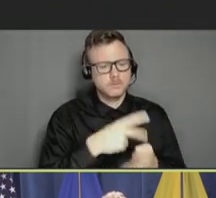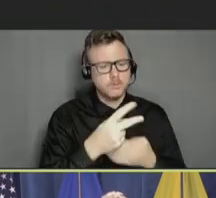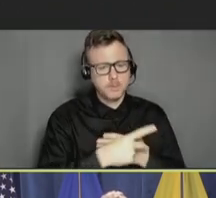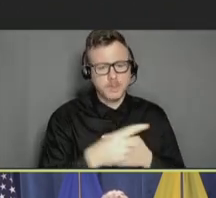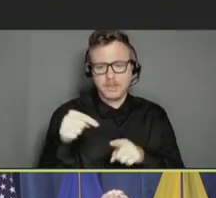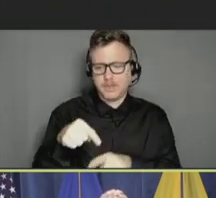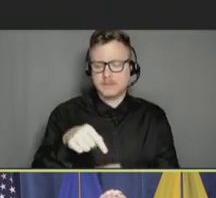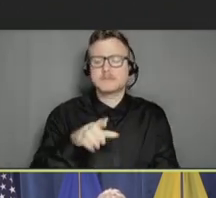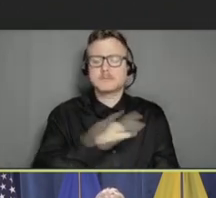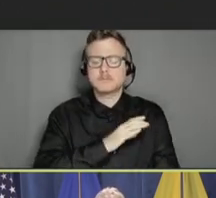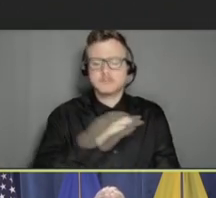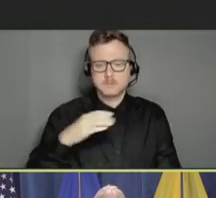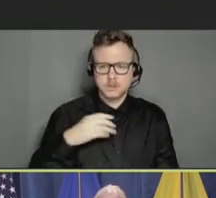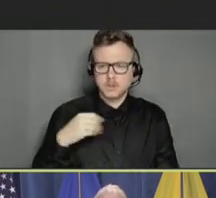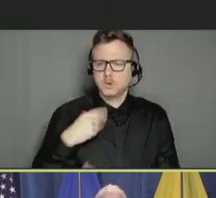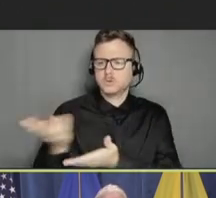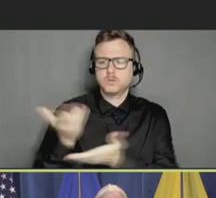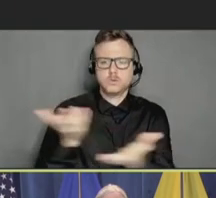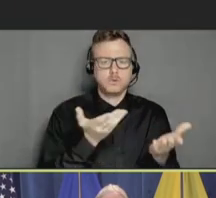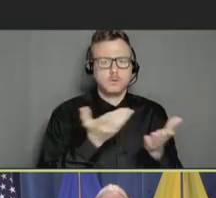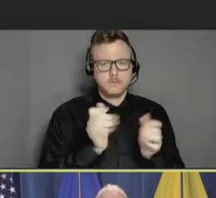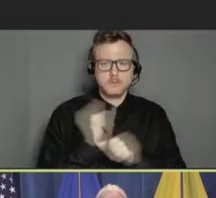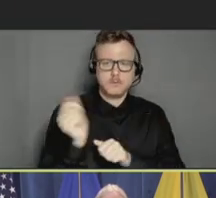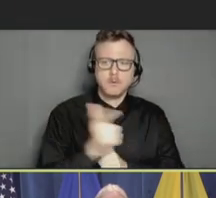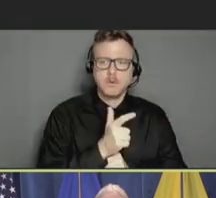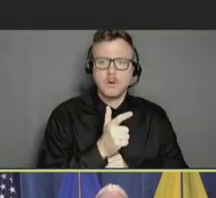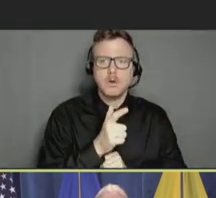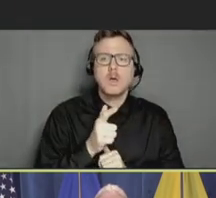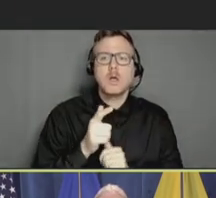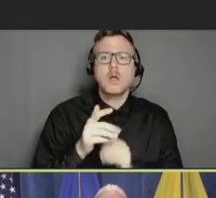to serve all Americans by improving their health and wellbeing, particularly through